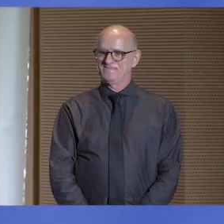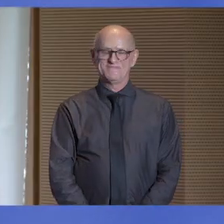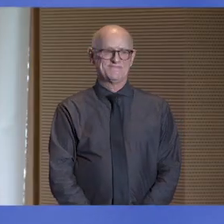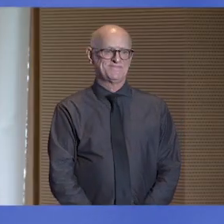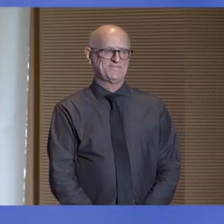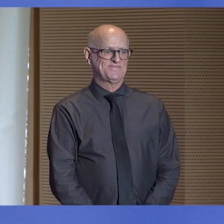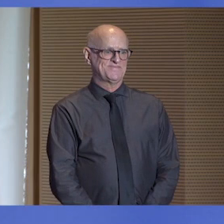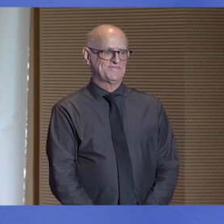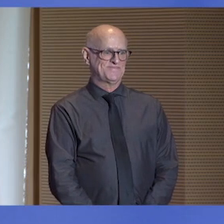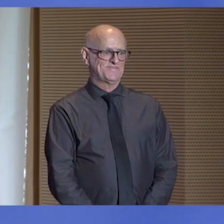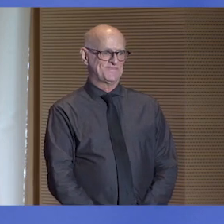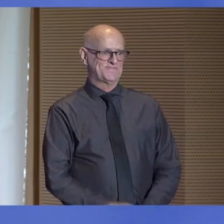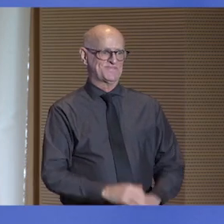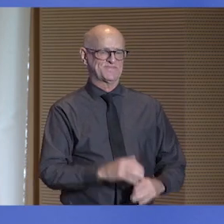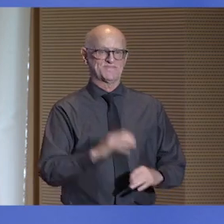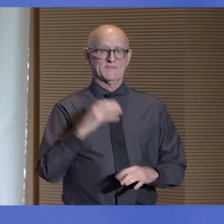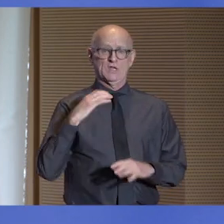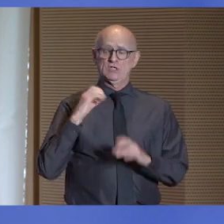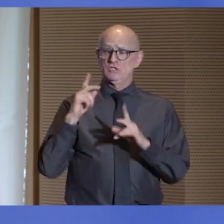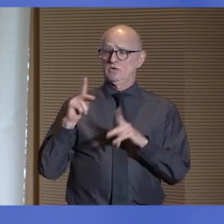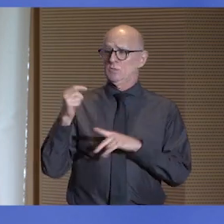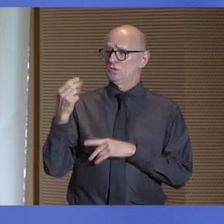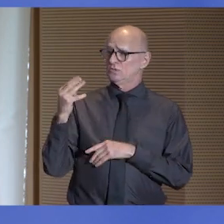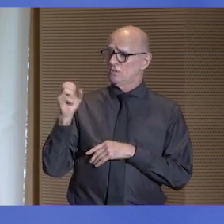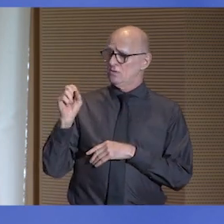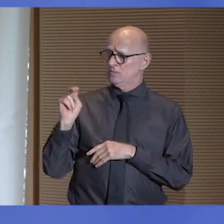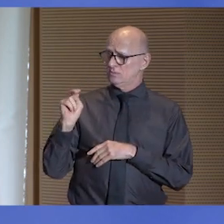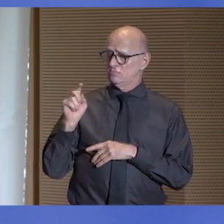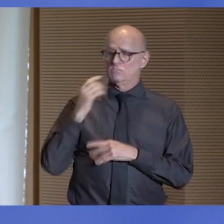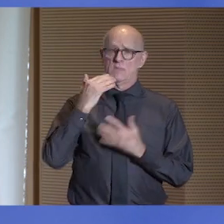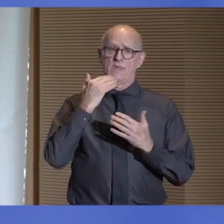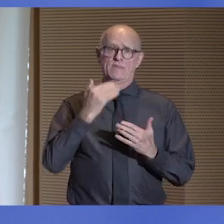Chairperson Thompson, thank you so much for --